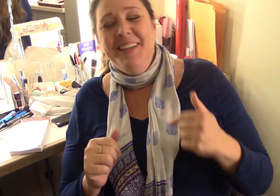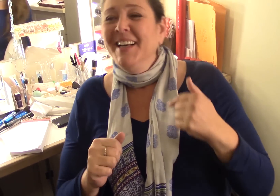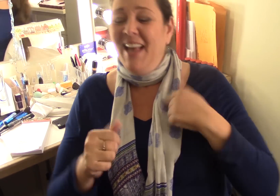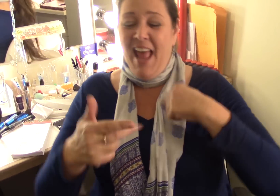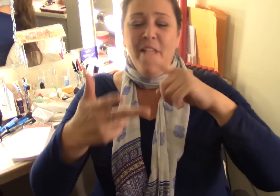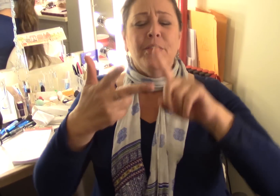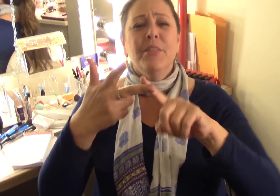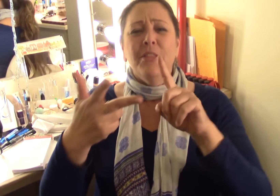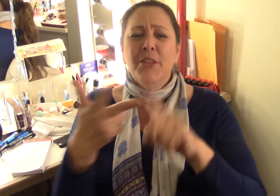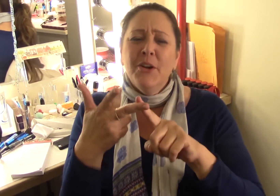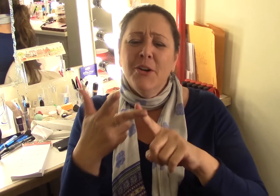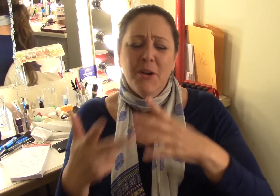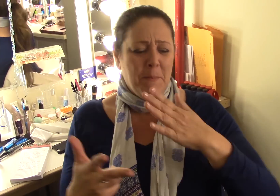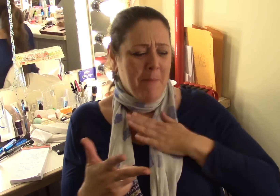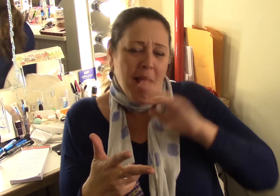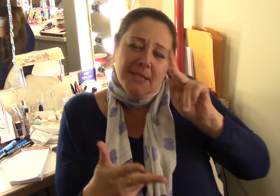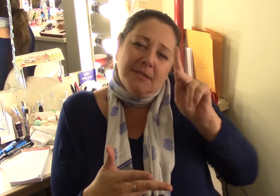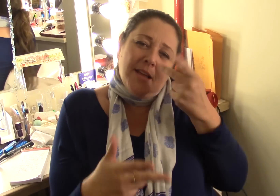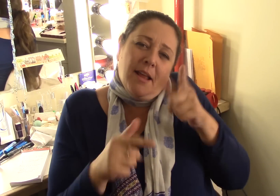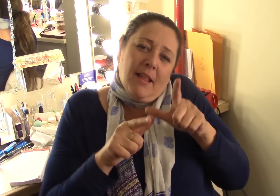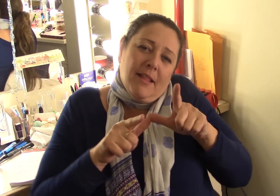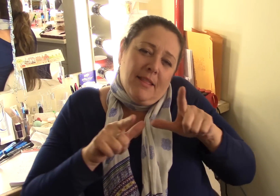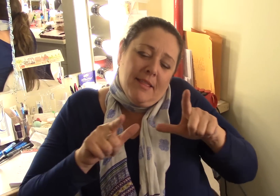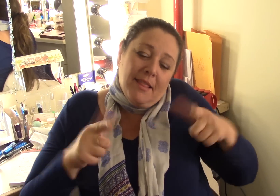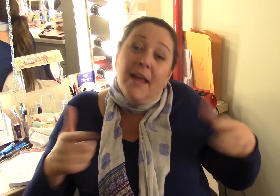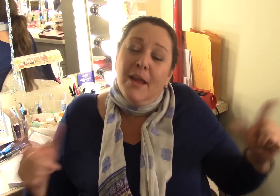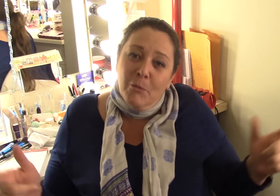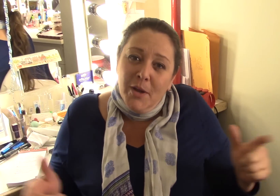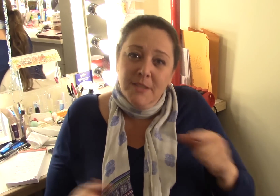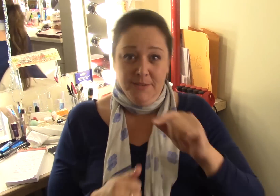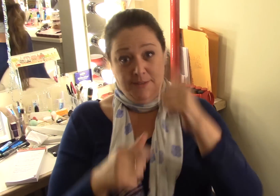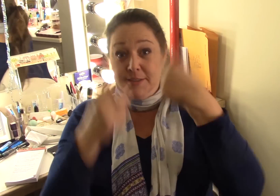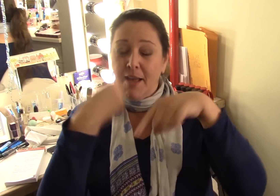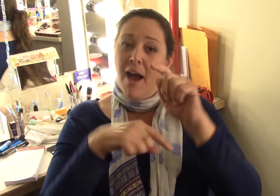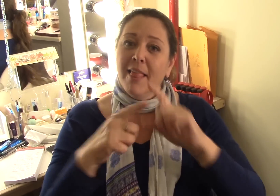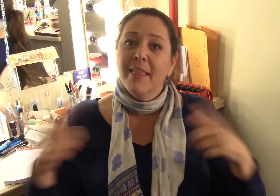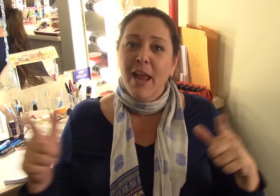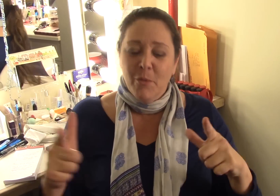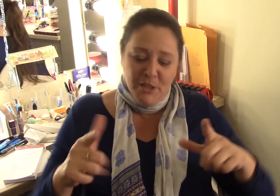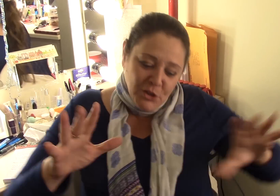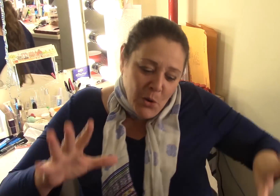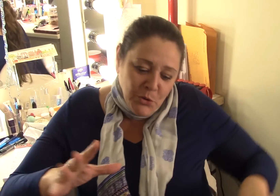a bartender and third my second language, the sign language.